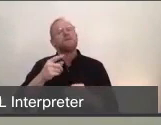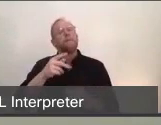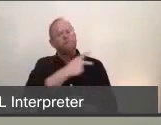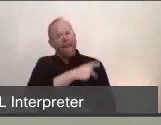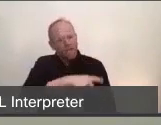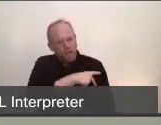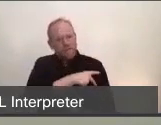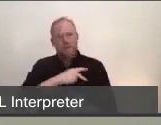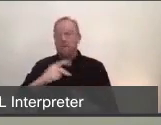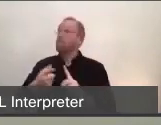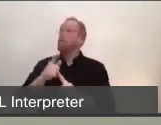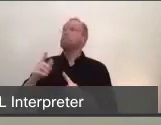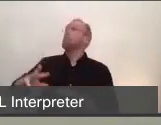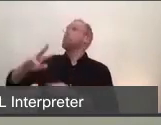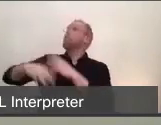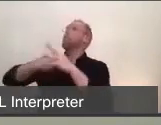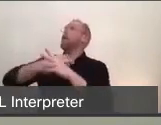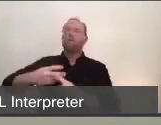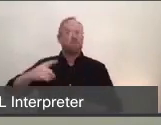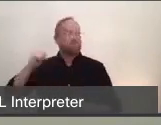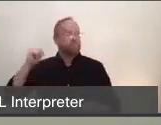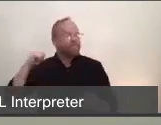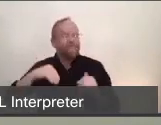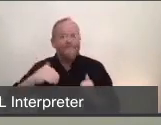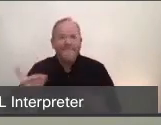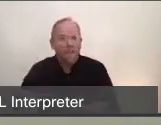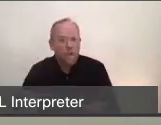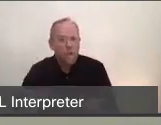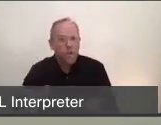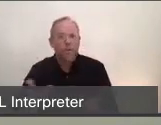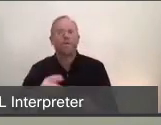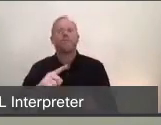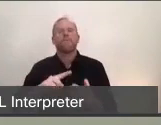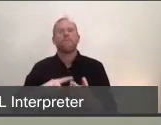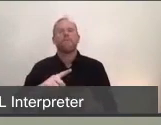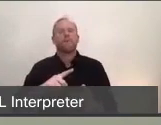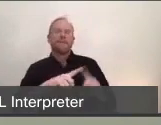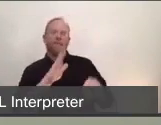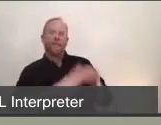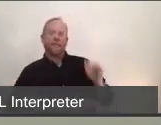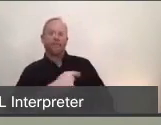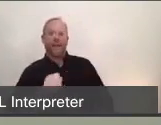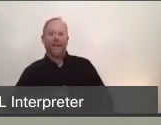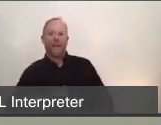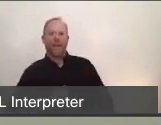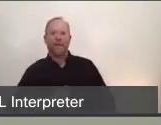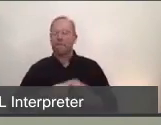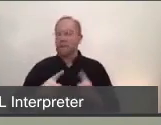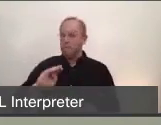but from different sources into Marin County. This was quickly followed again that we saw in the first week of March, having cases from New York City,